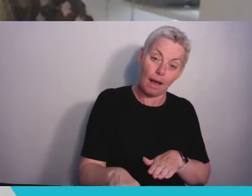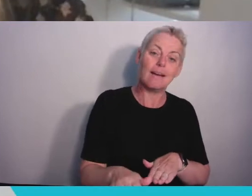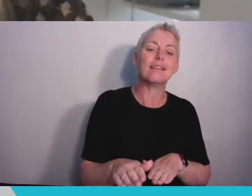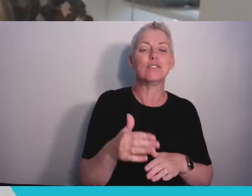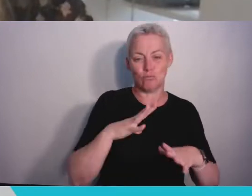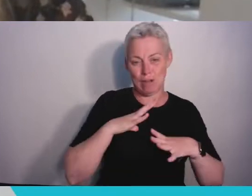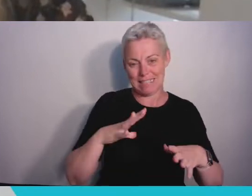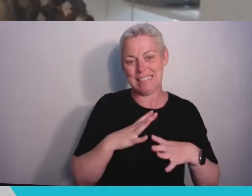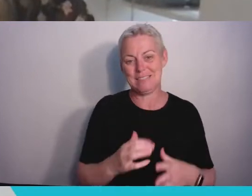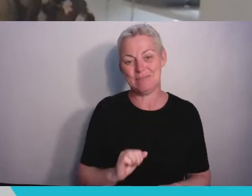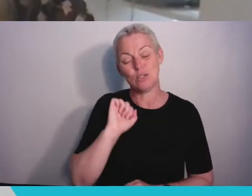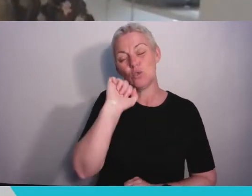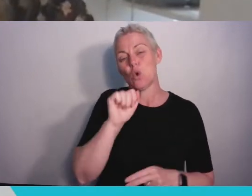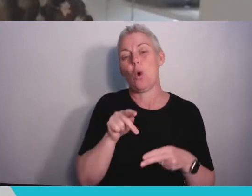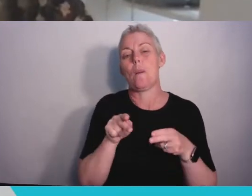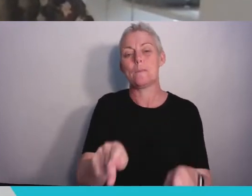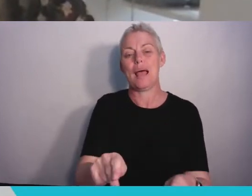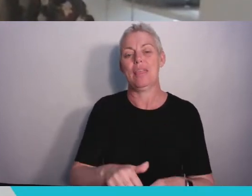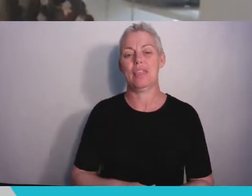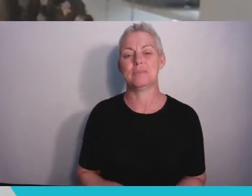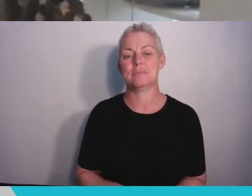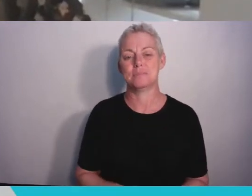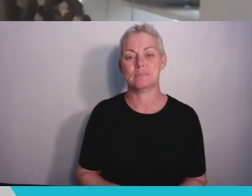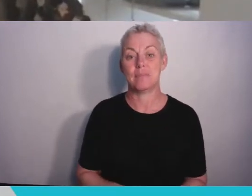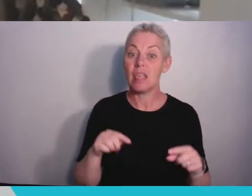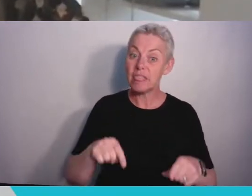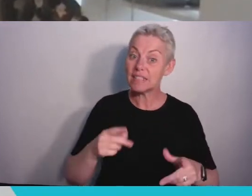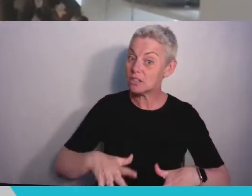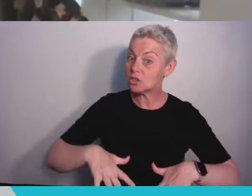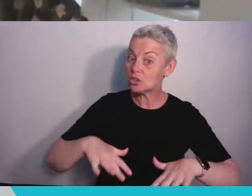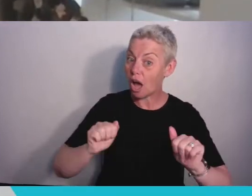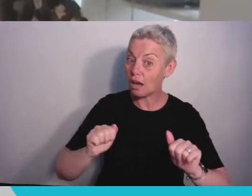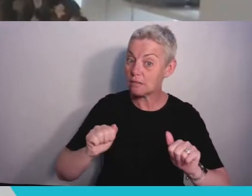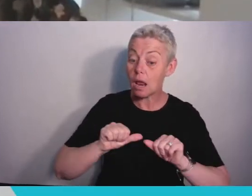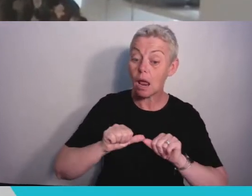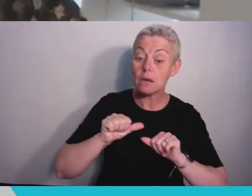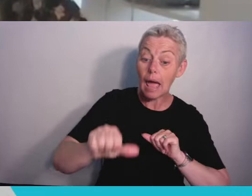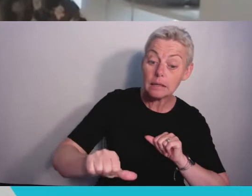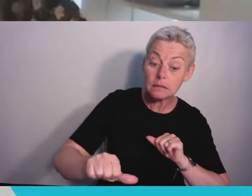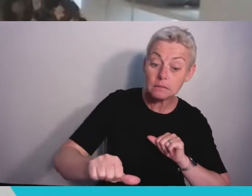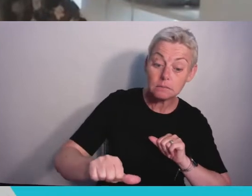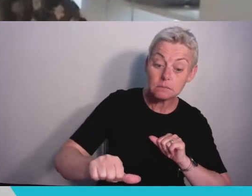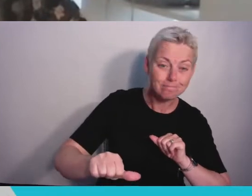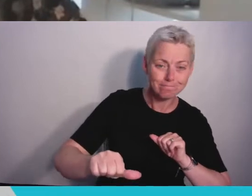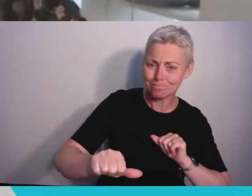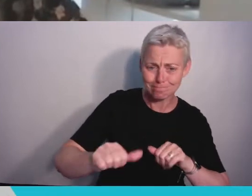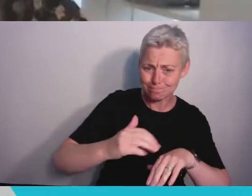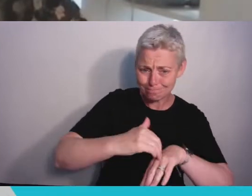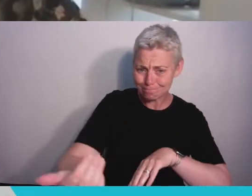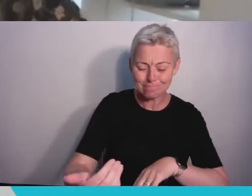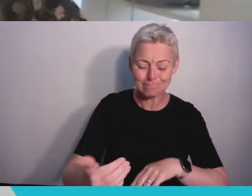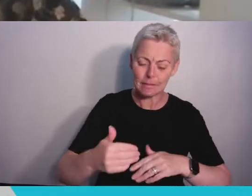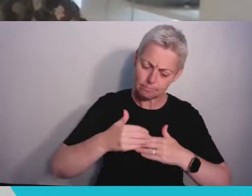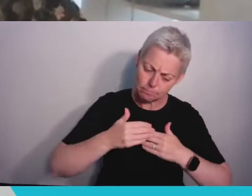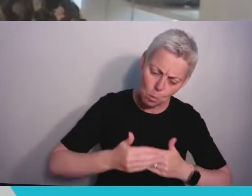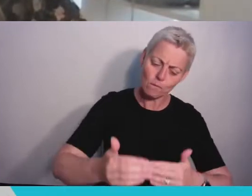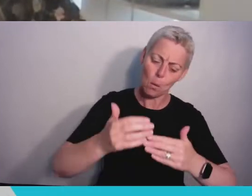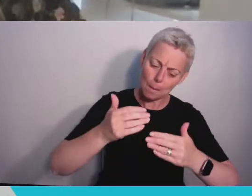And remember, this is just the beginning. You don’t need to know what comes next, you just need to keep moving forward. You have proven that you are more than capable